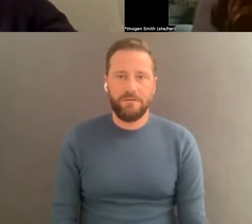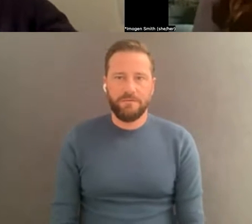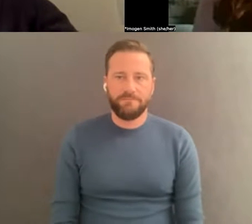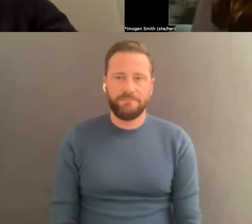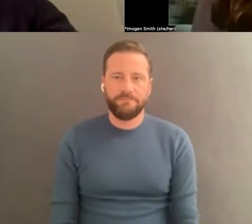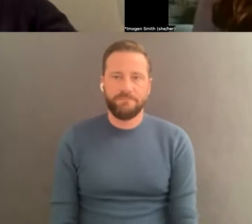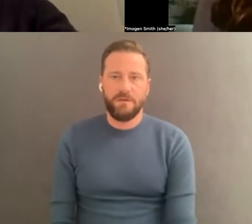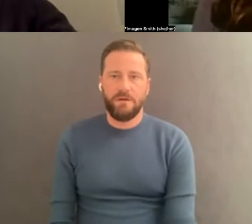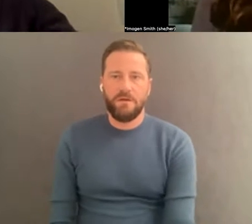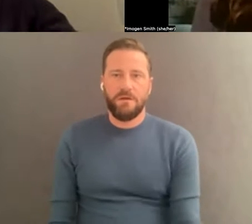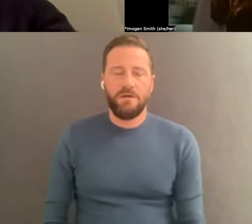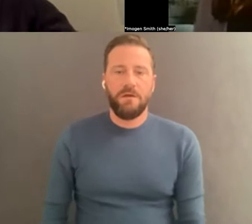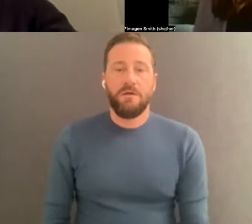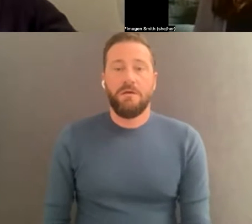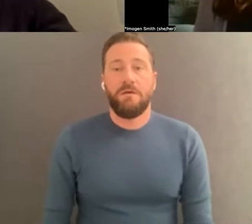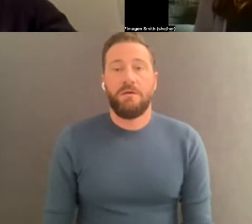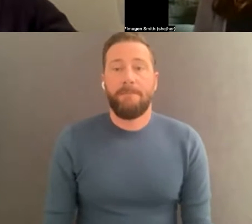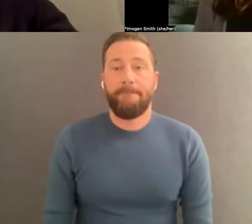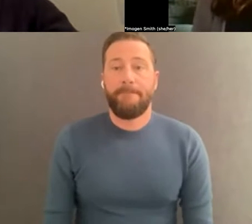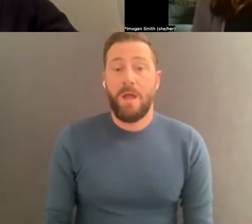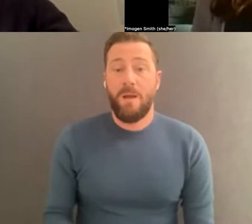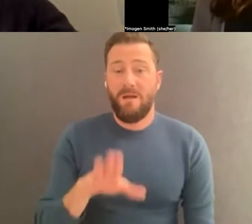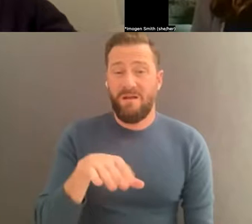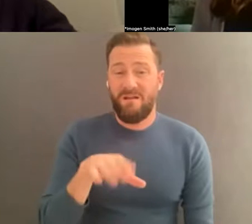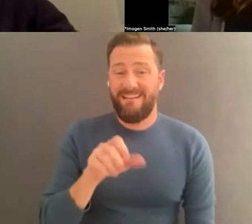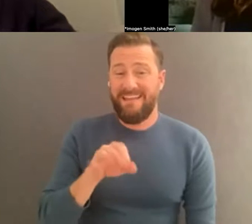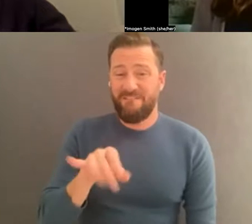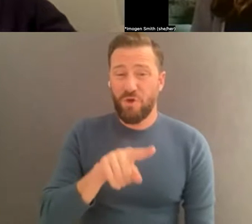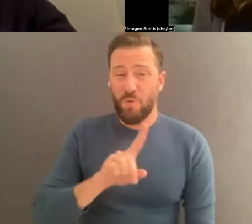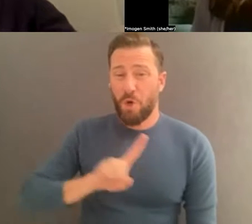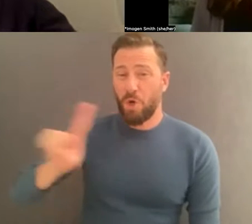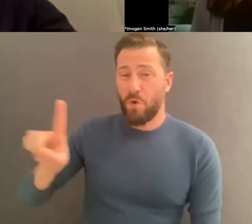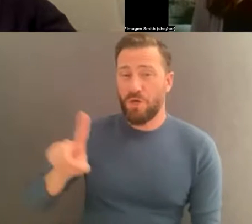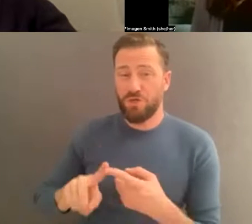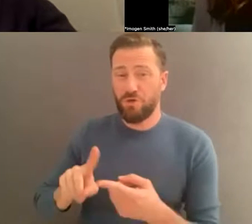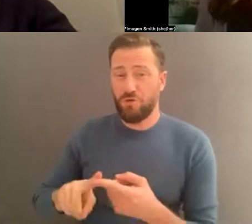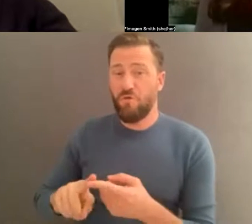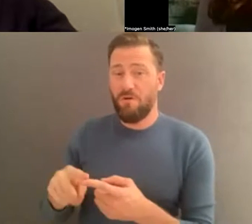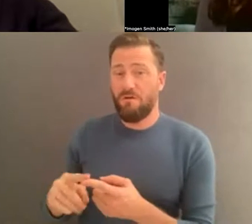going to funders and asking them for support with digitizing your tapes, I really want you